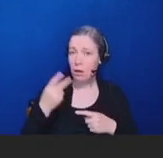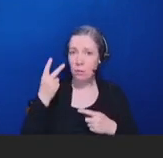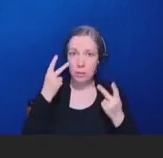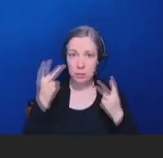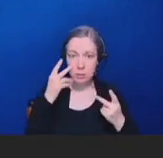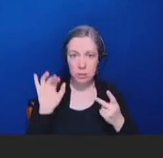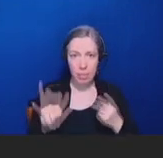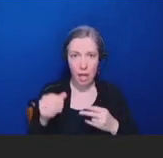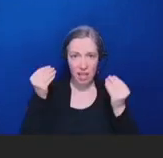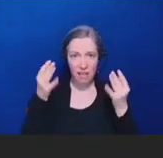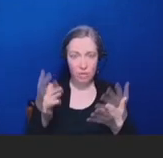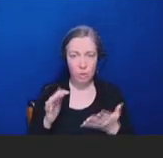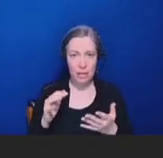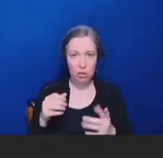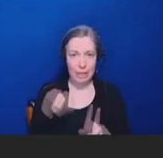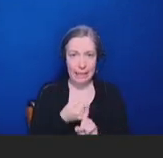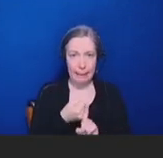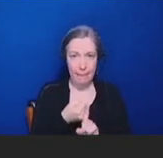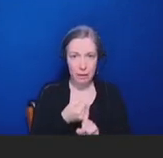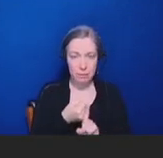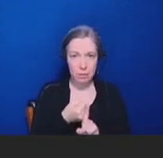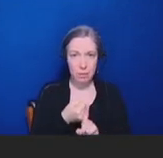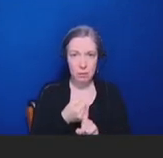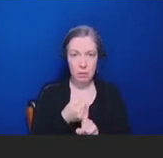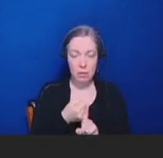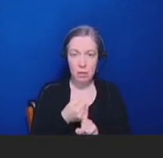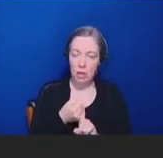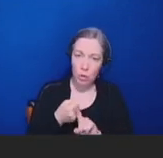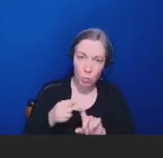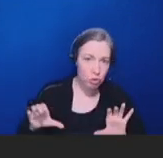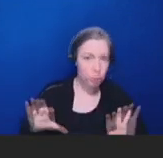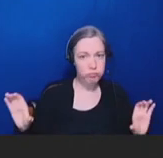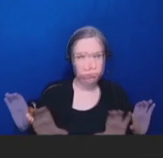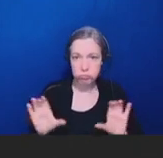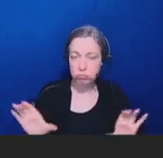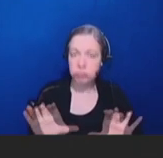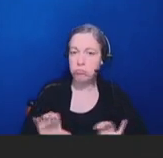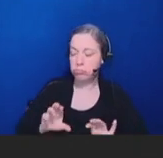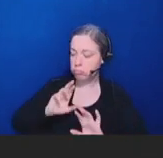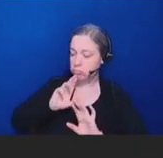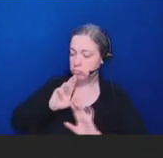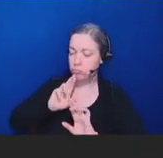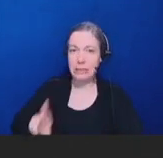we do everything possible to rebut quickly before the misinformation is broadly disseminated.